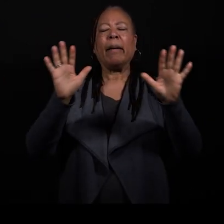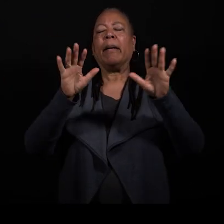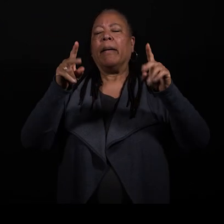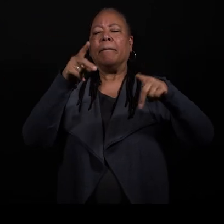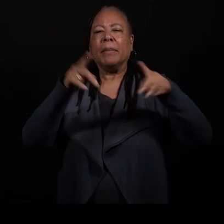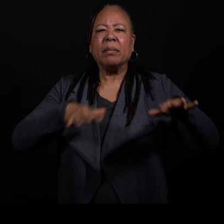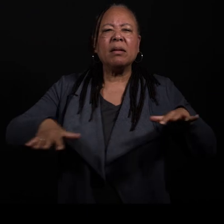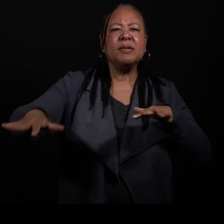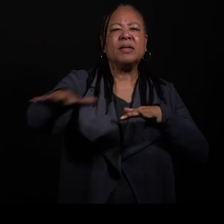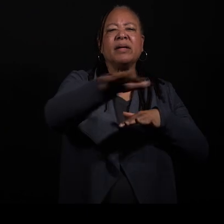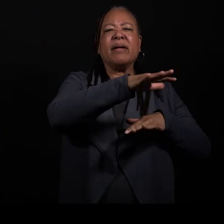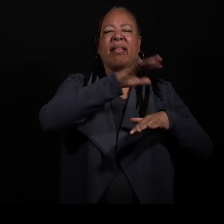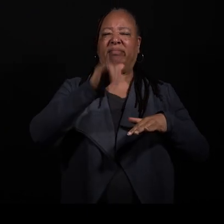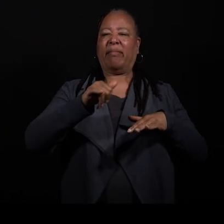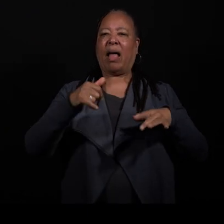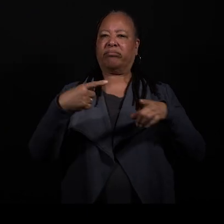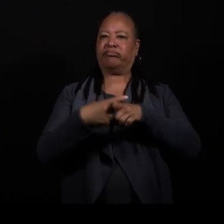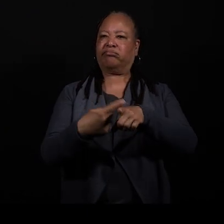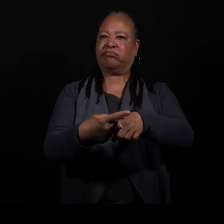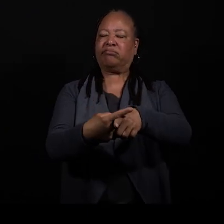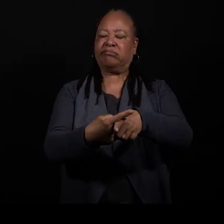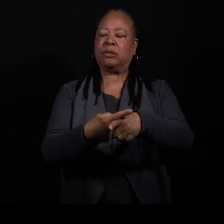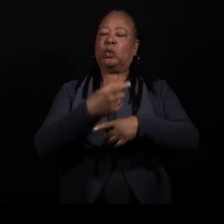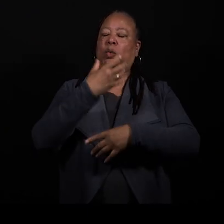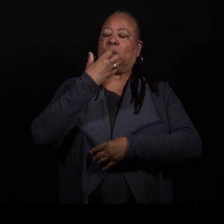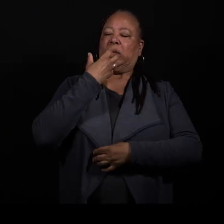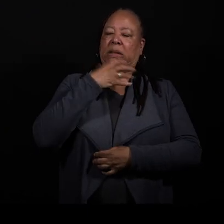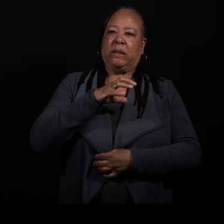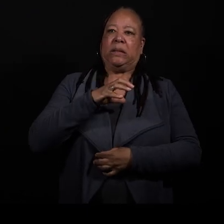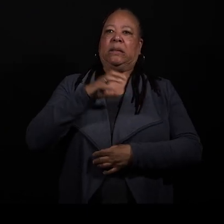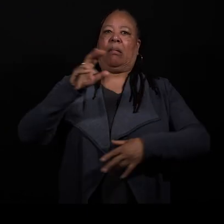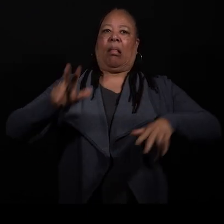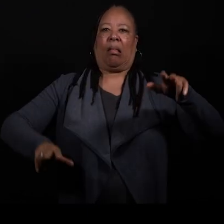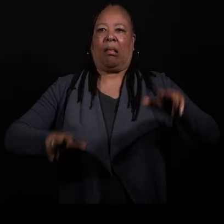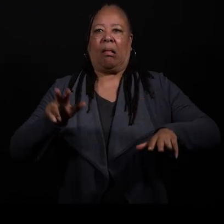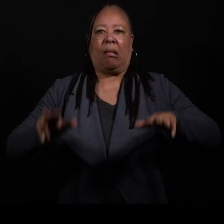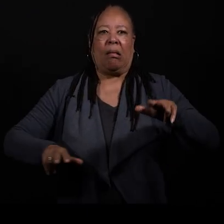And that is a frictive, heated, clumsy,